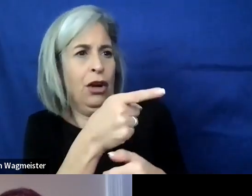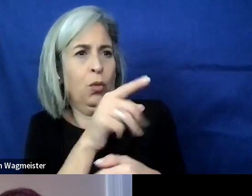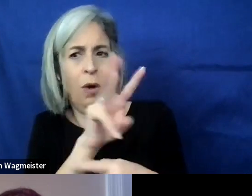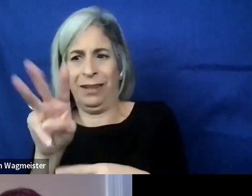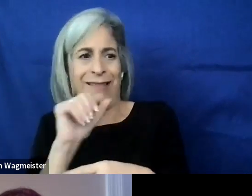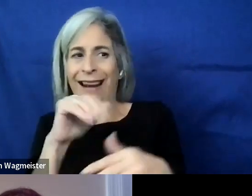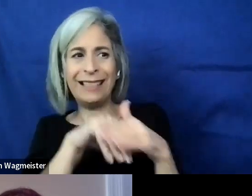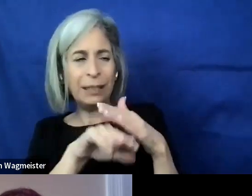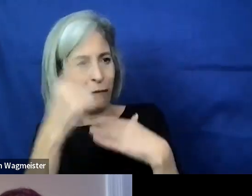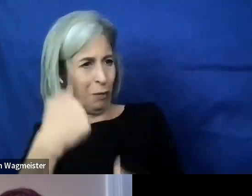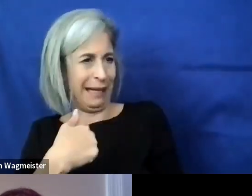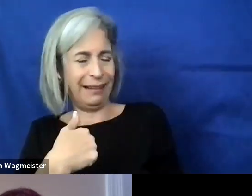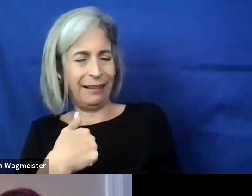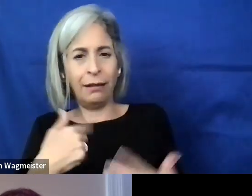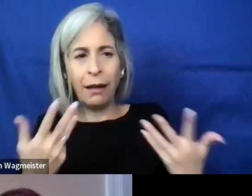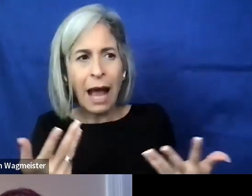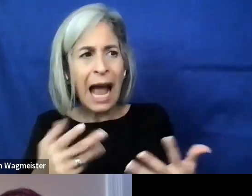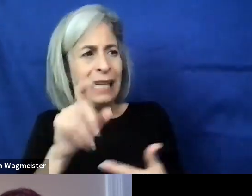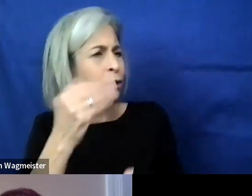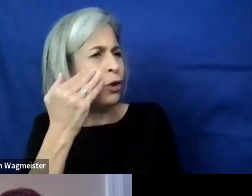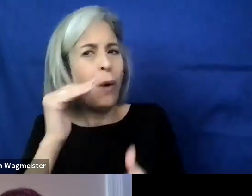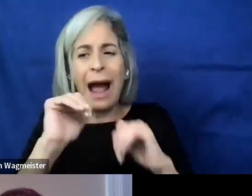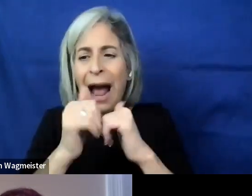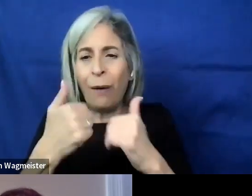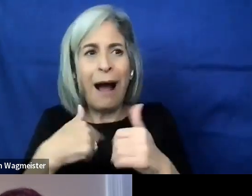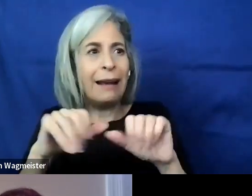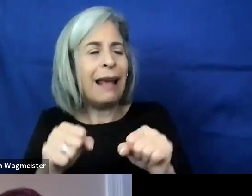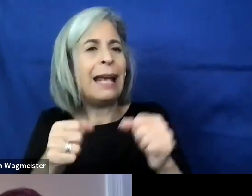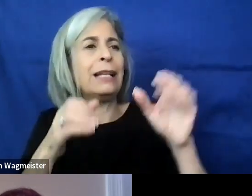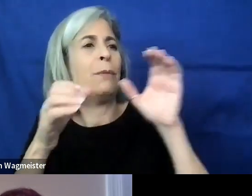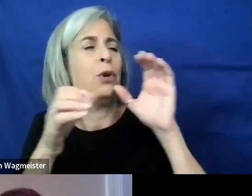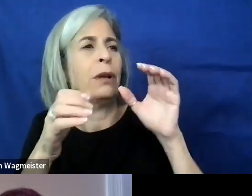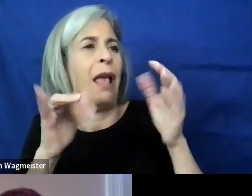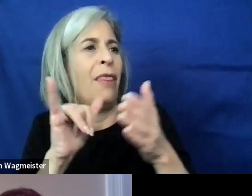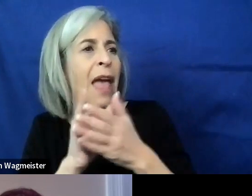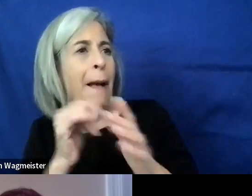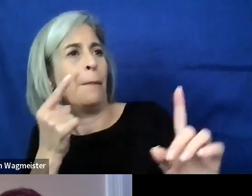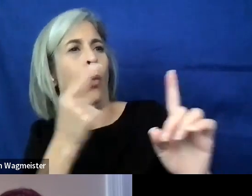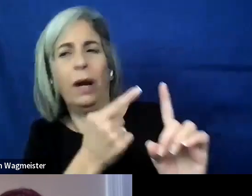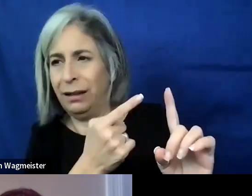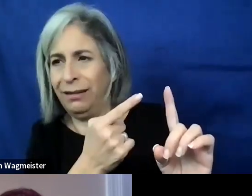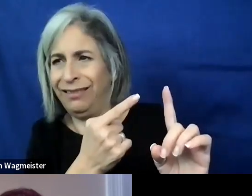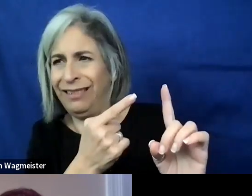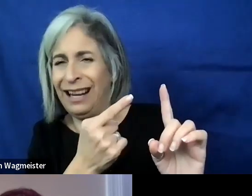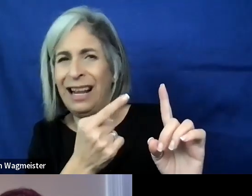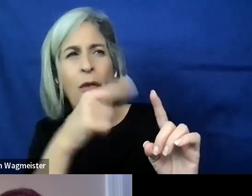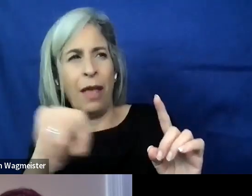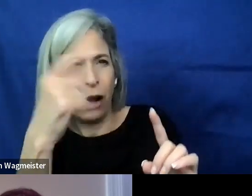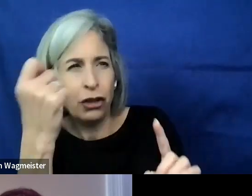And for that I needed to know how I could communicate with those people about the accessibility,